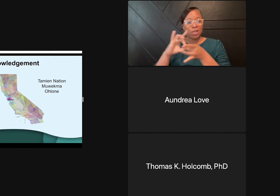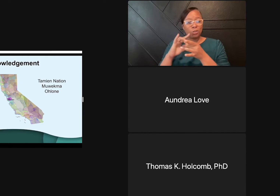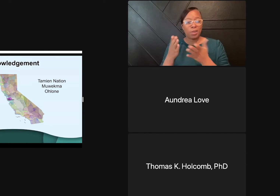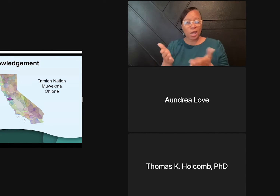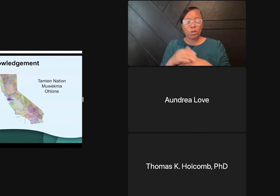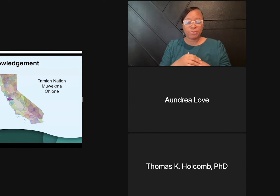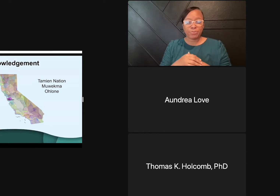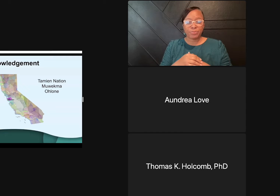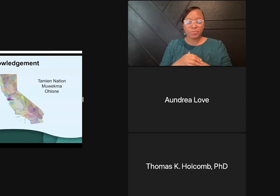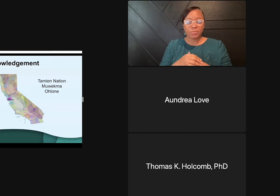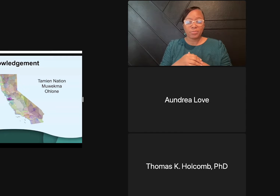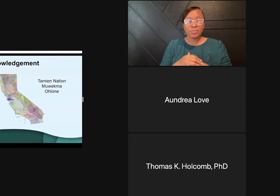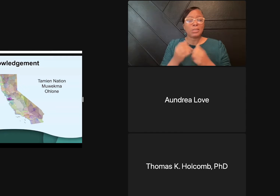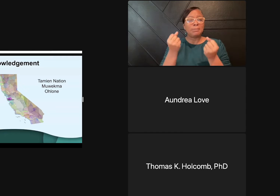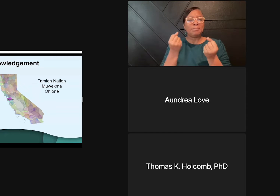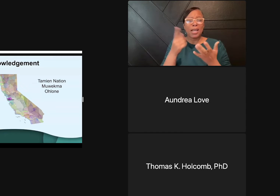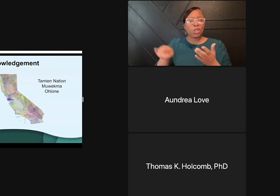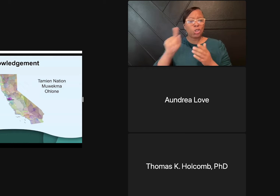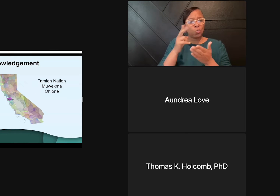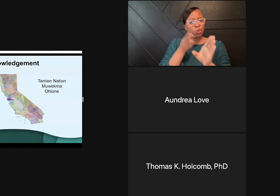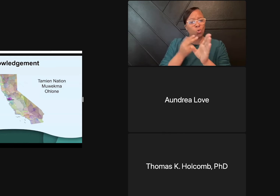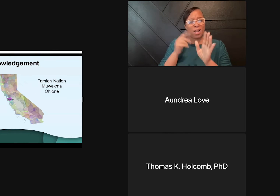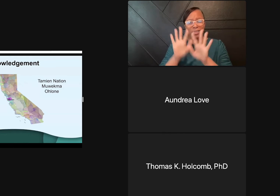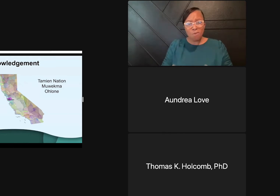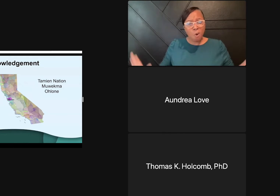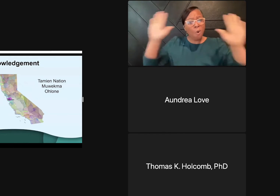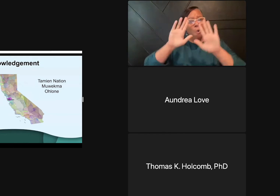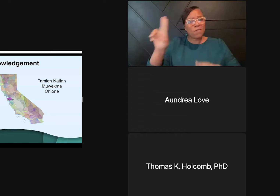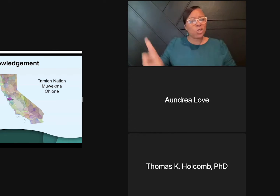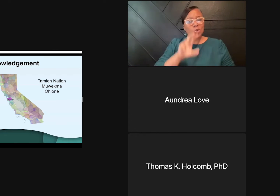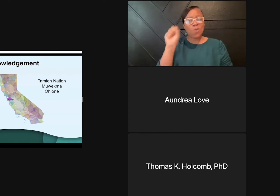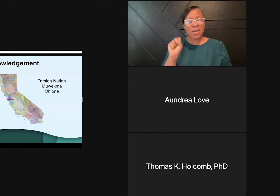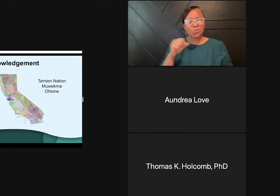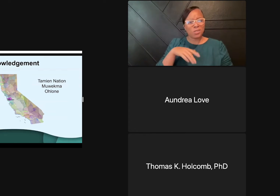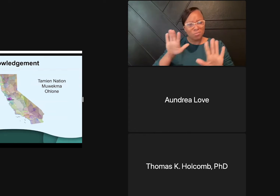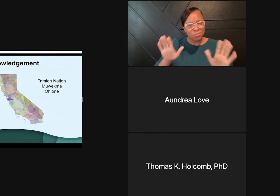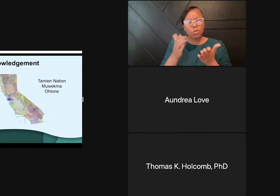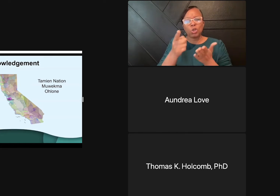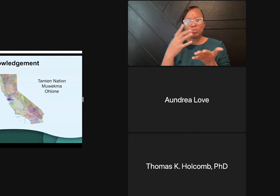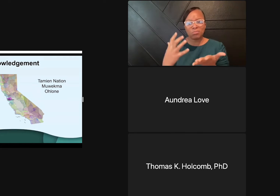So that's-- Ohone, excuse me, land. So we want to honor those Indigenous places.